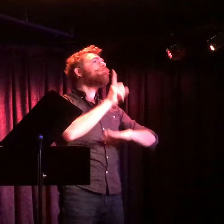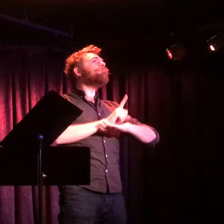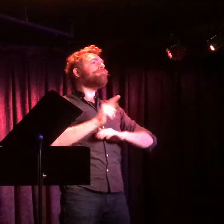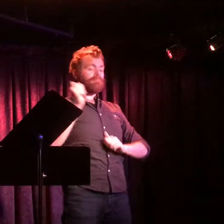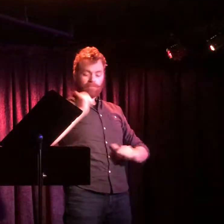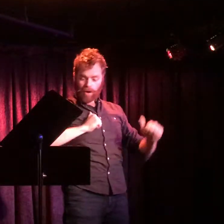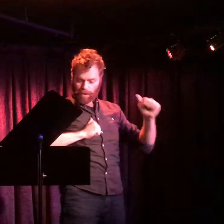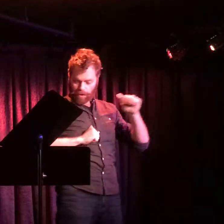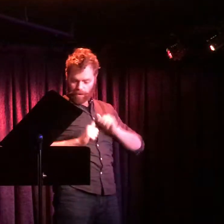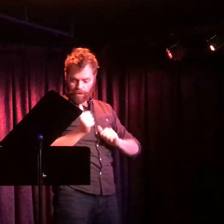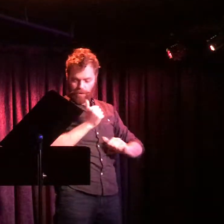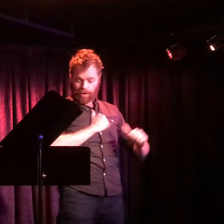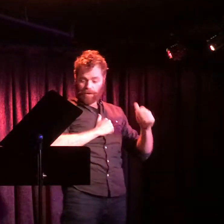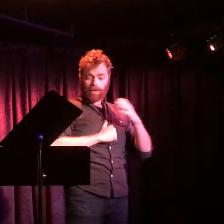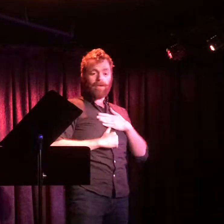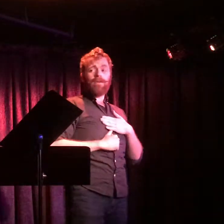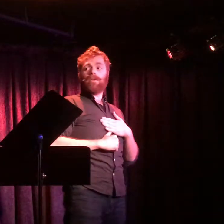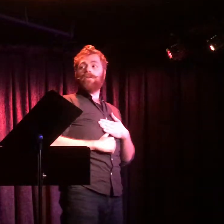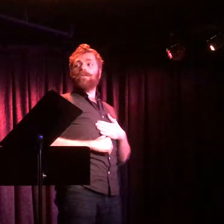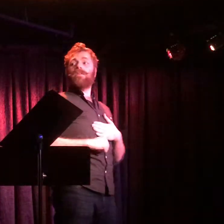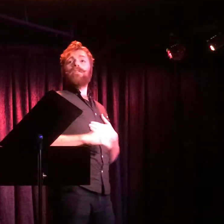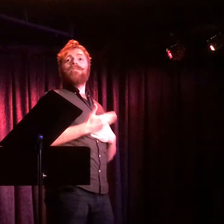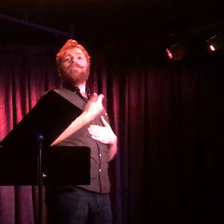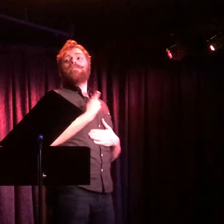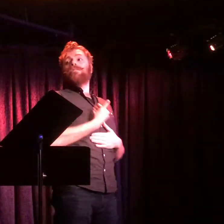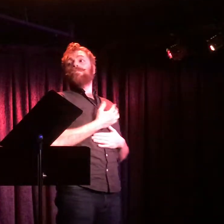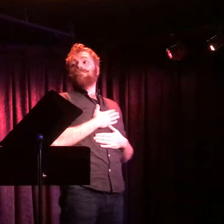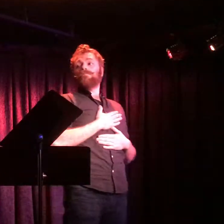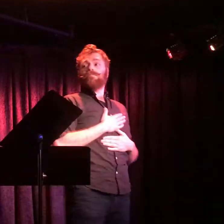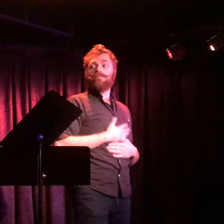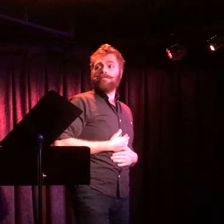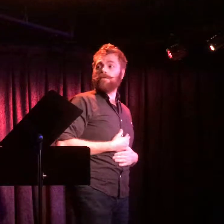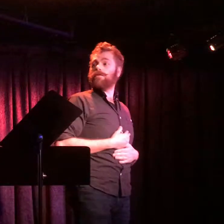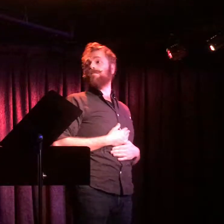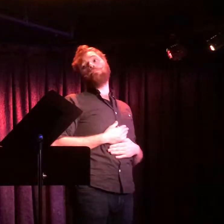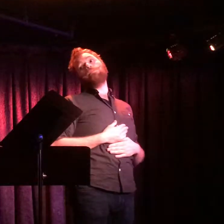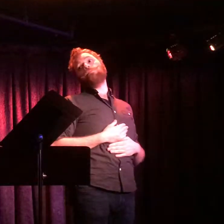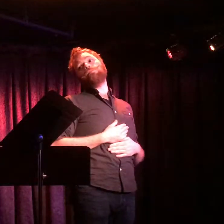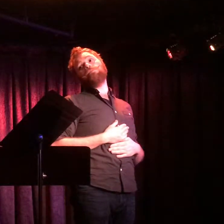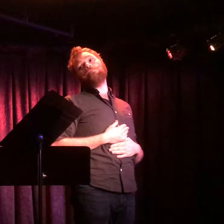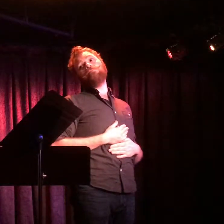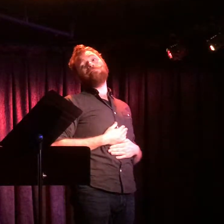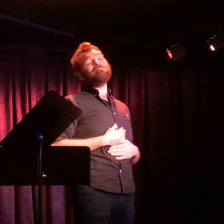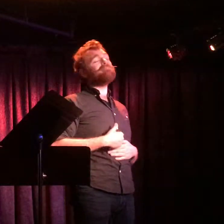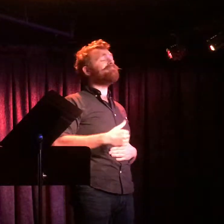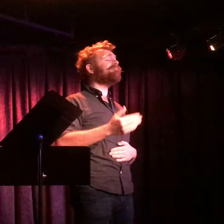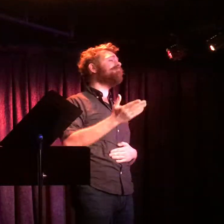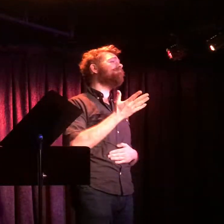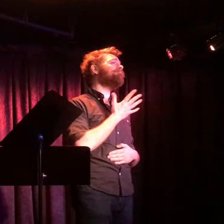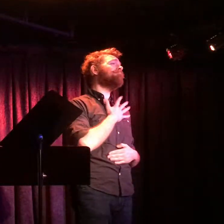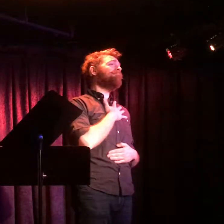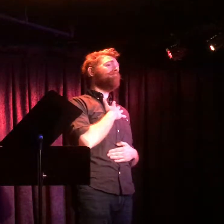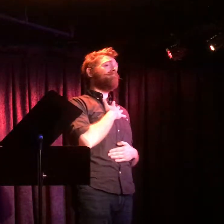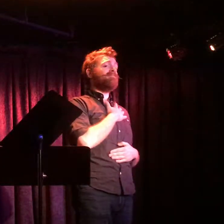Hell, I'd even play the maid to be in a show.